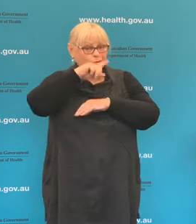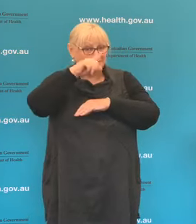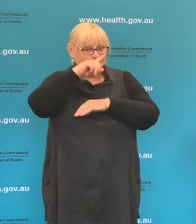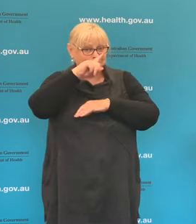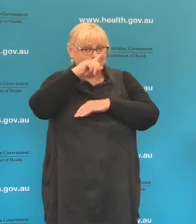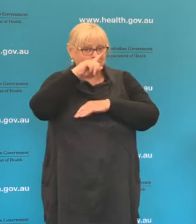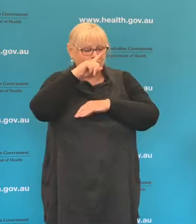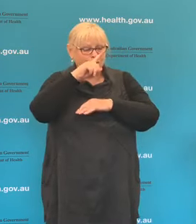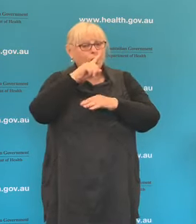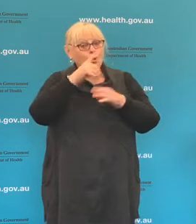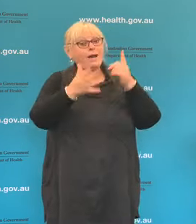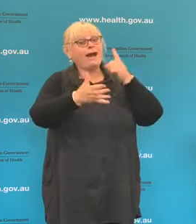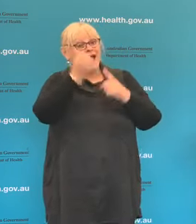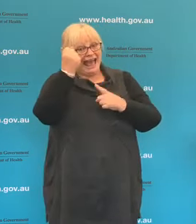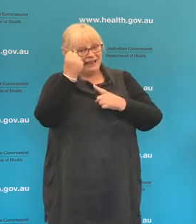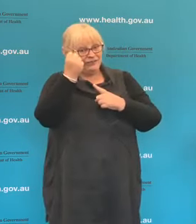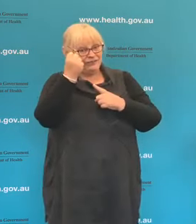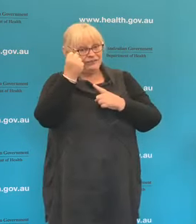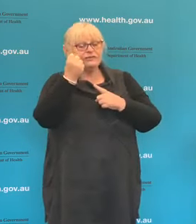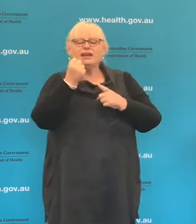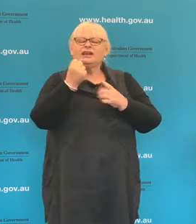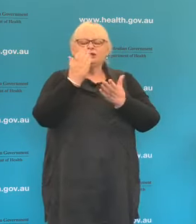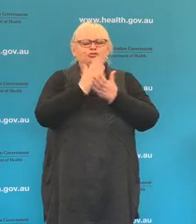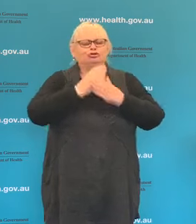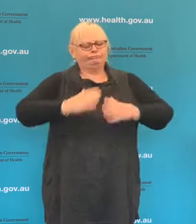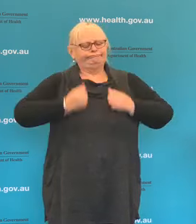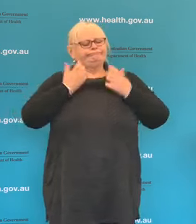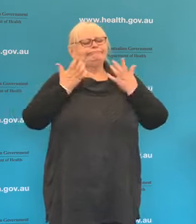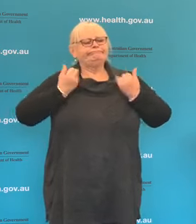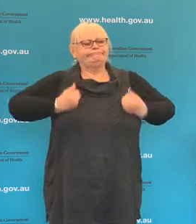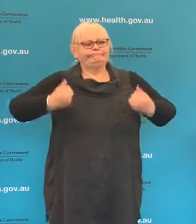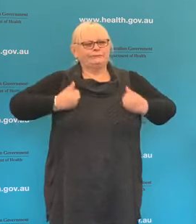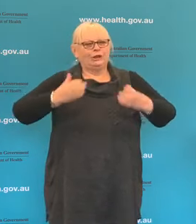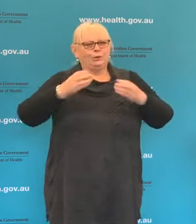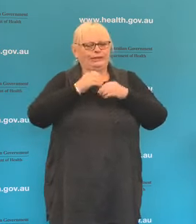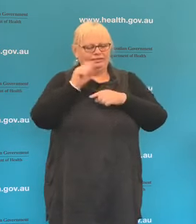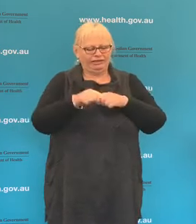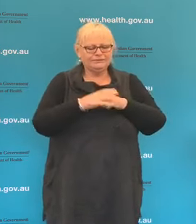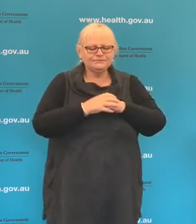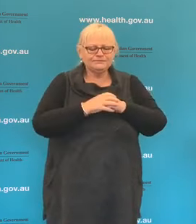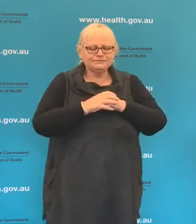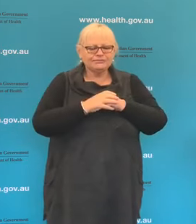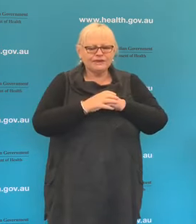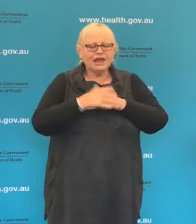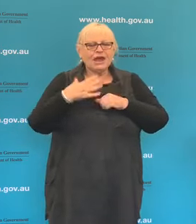diagnosed and actively infected. I want to provide a brief update on four items,